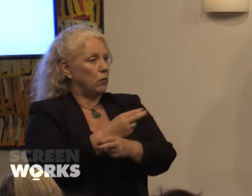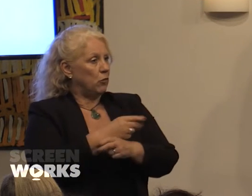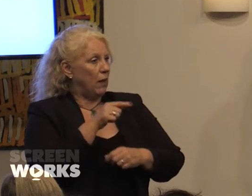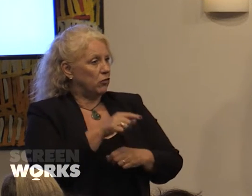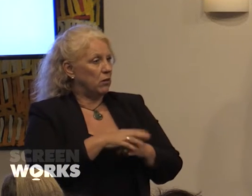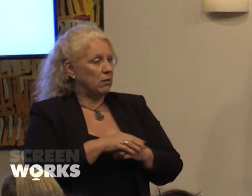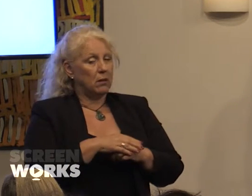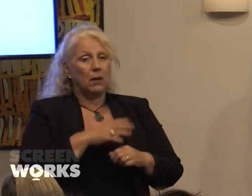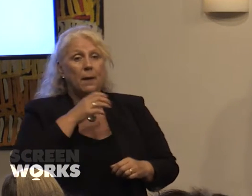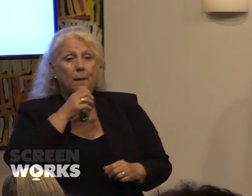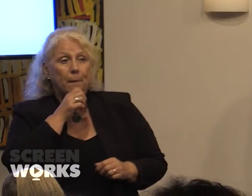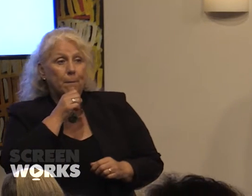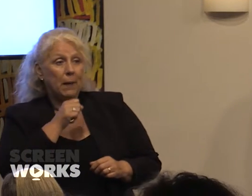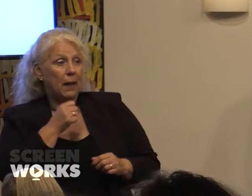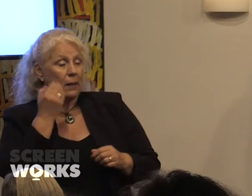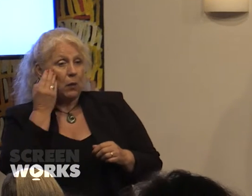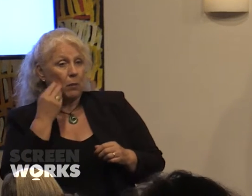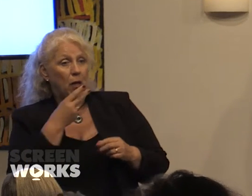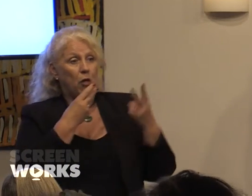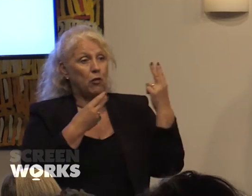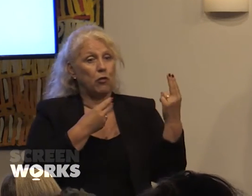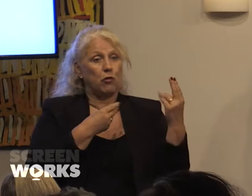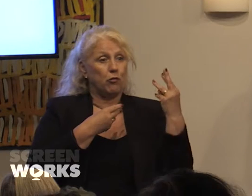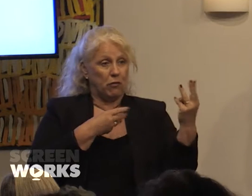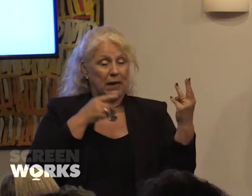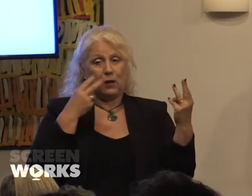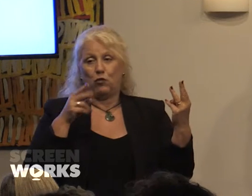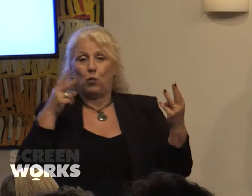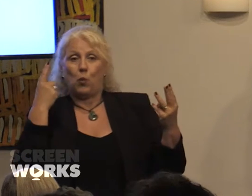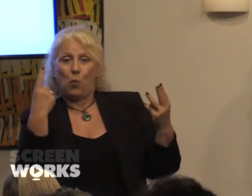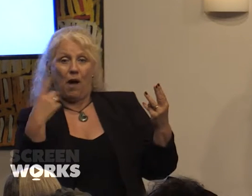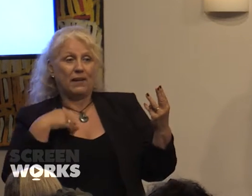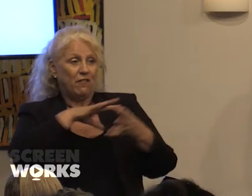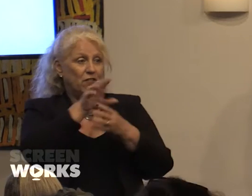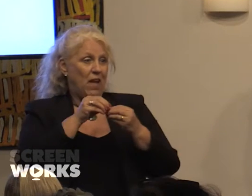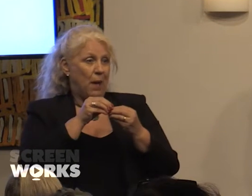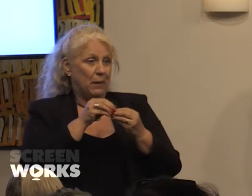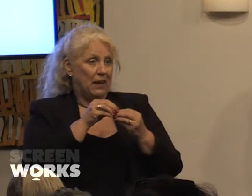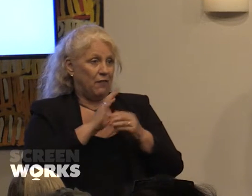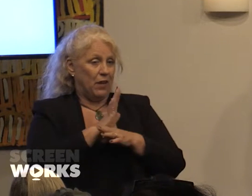3 to 1 in family films and in contrast females comprise just over 50%